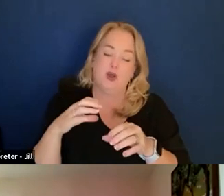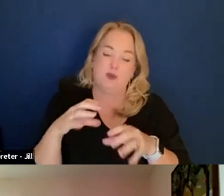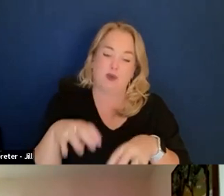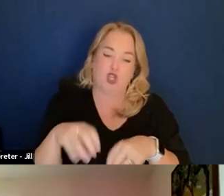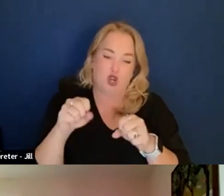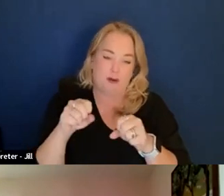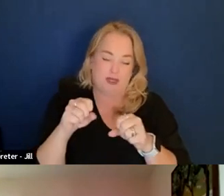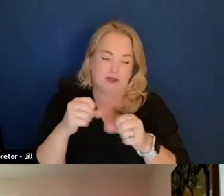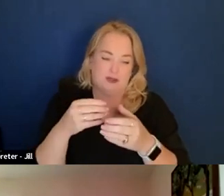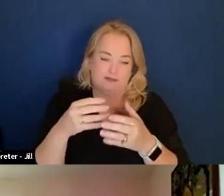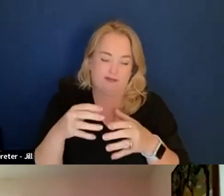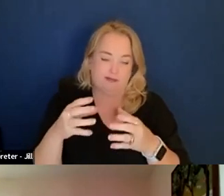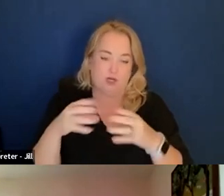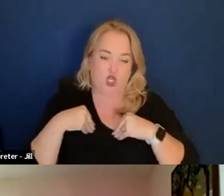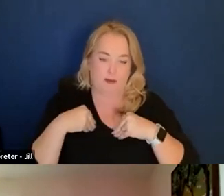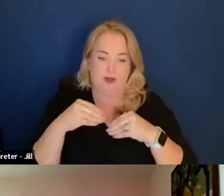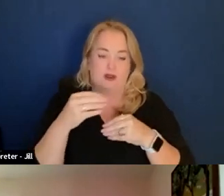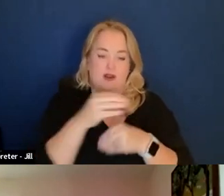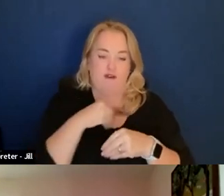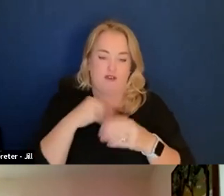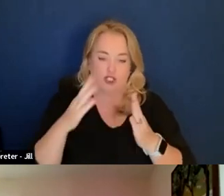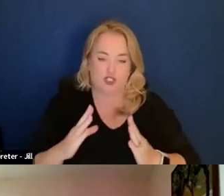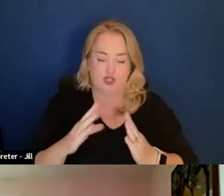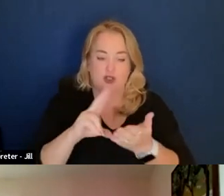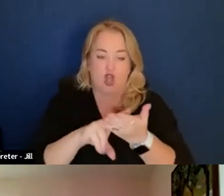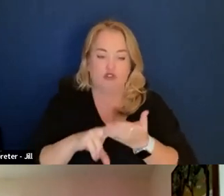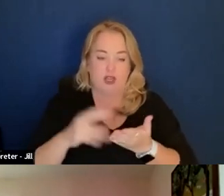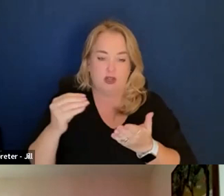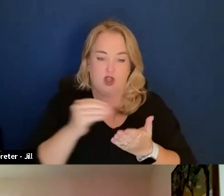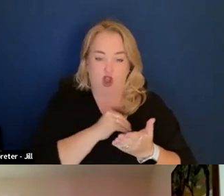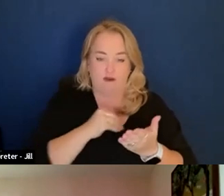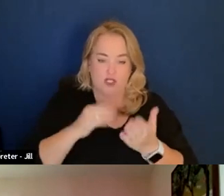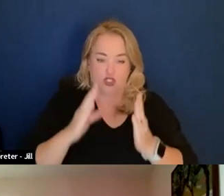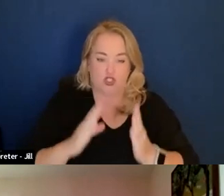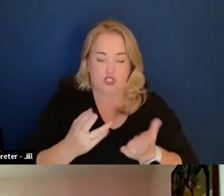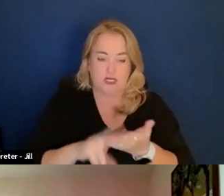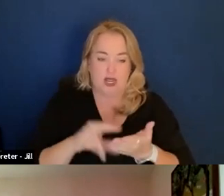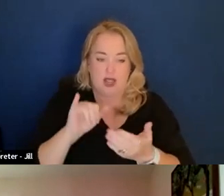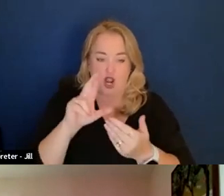You are presently the contracting officer signing IRS and Treasury contracts